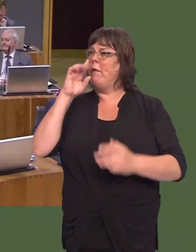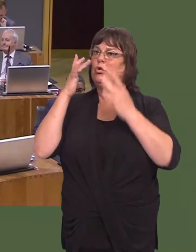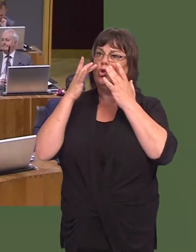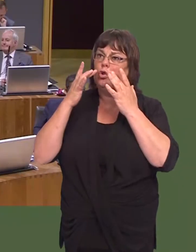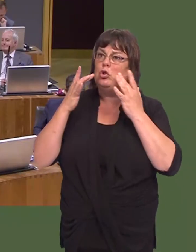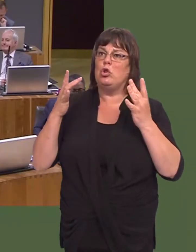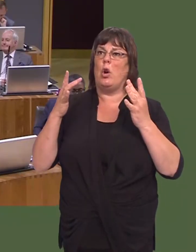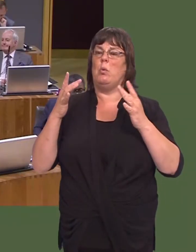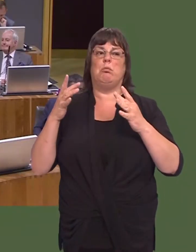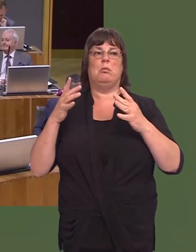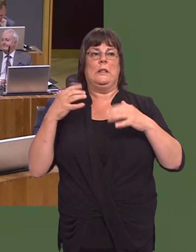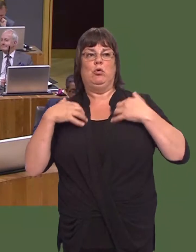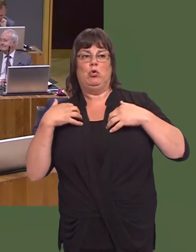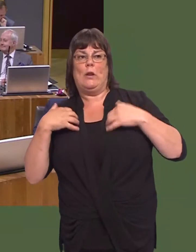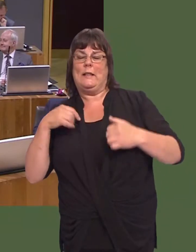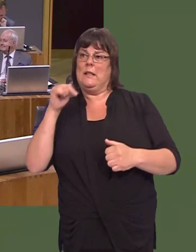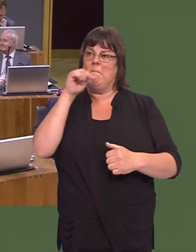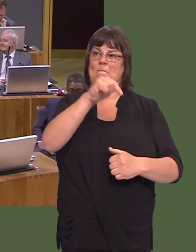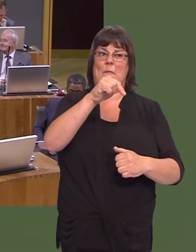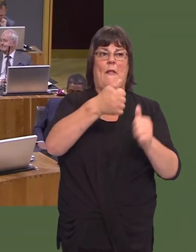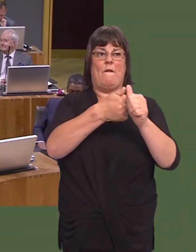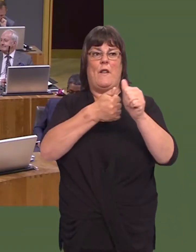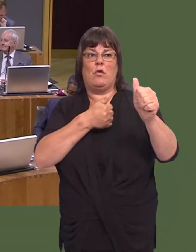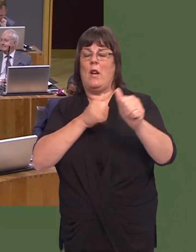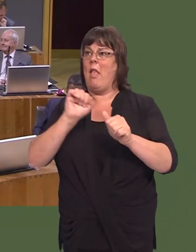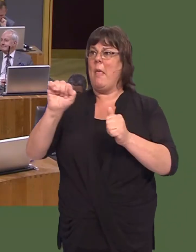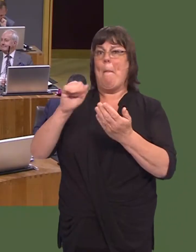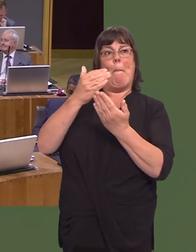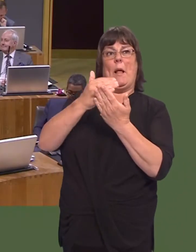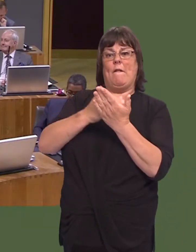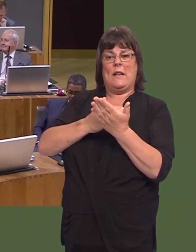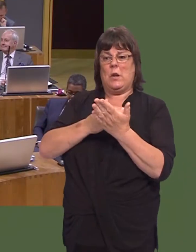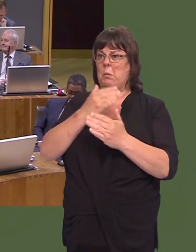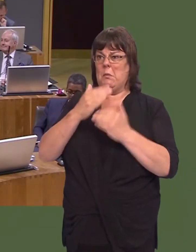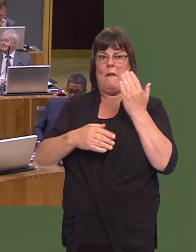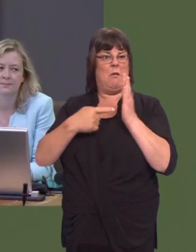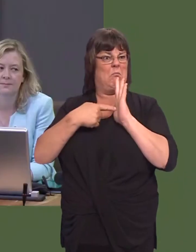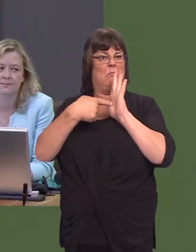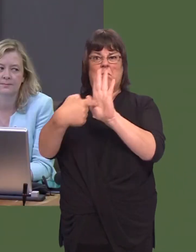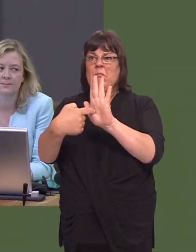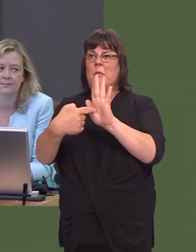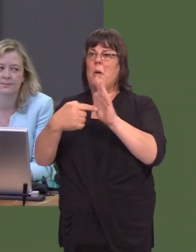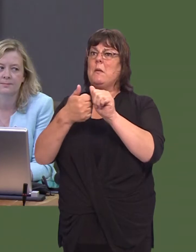They have shown scant regard in the industrial strategy and there is no mention of steel in their manifesto for this election.